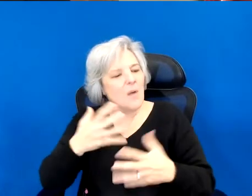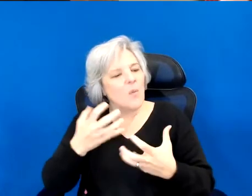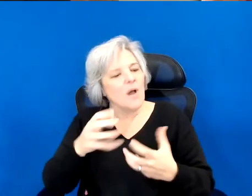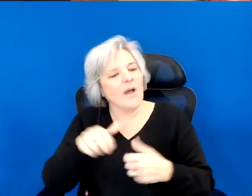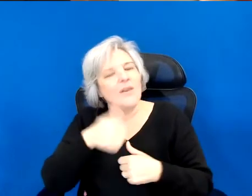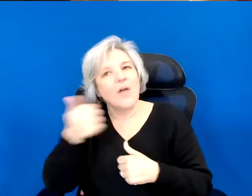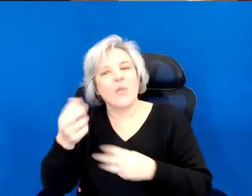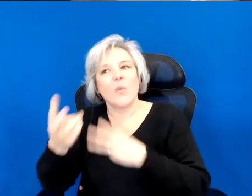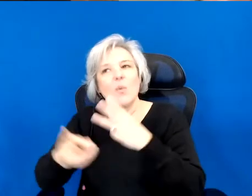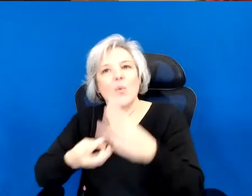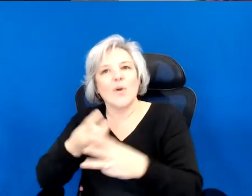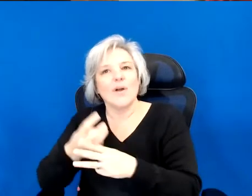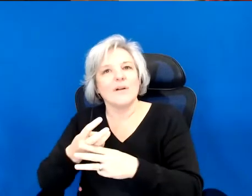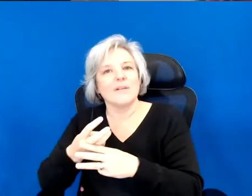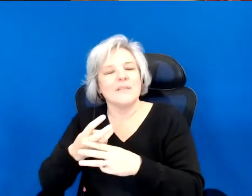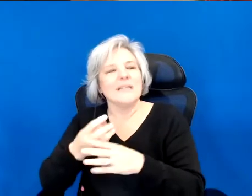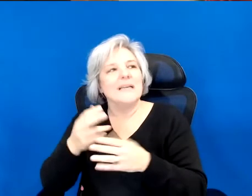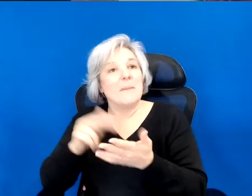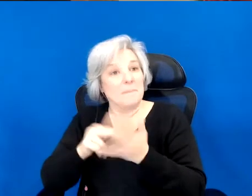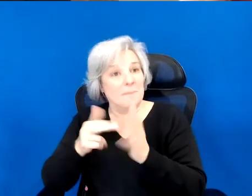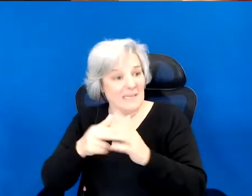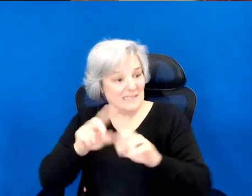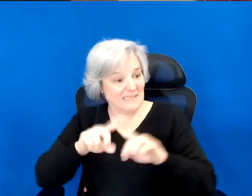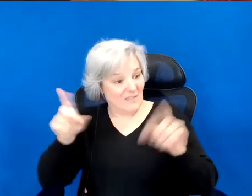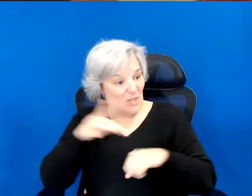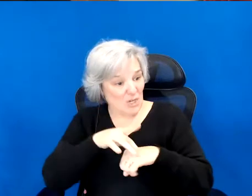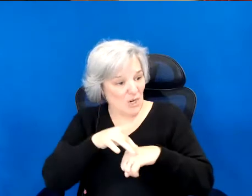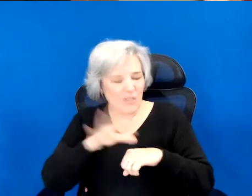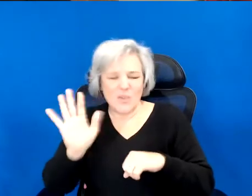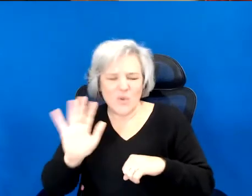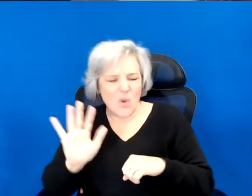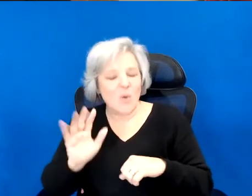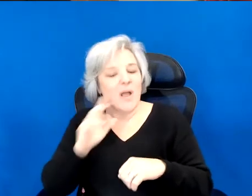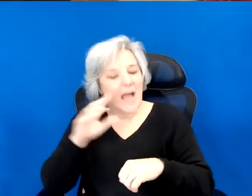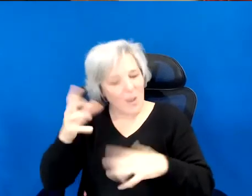And when I say another world, I mean this one, toppled and reborn.